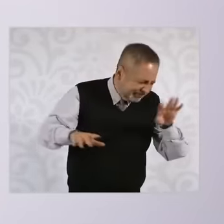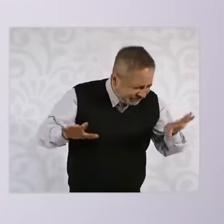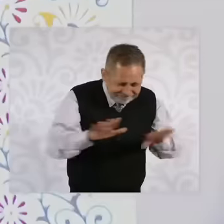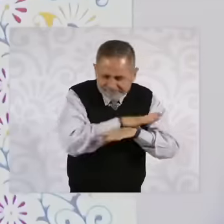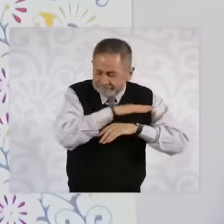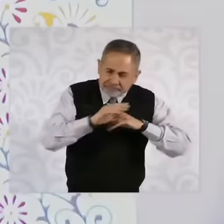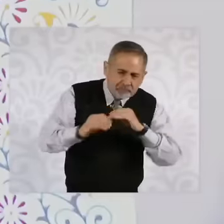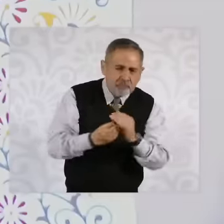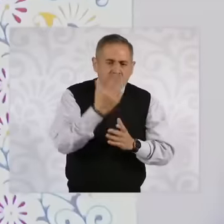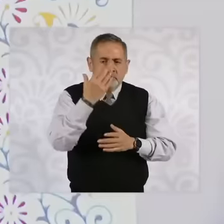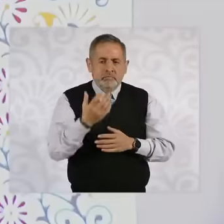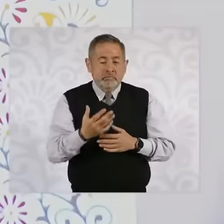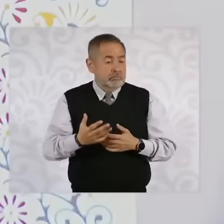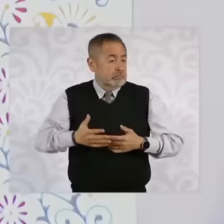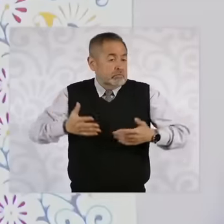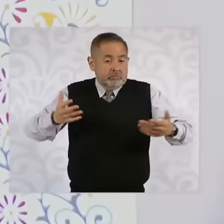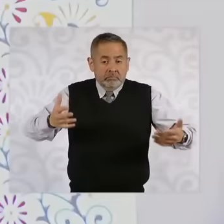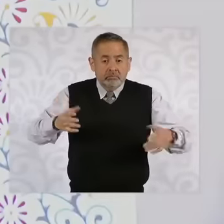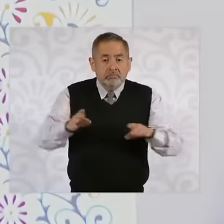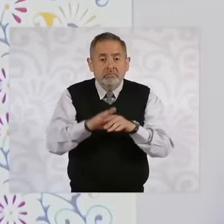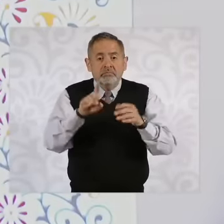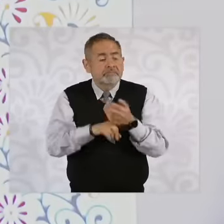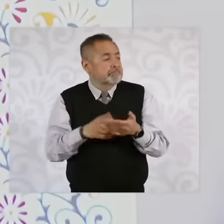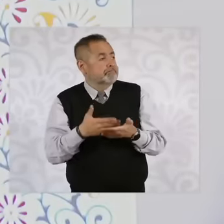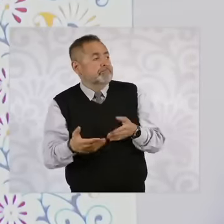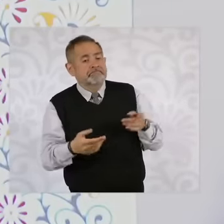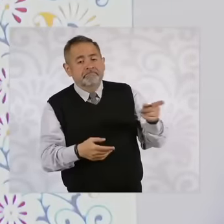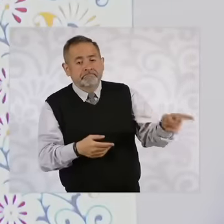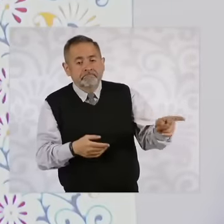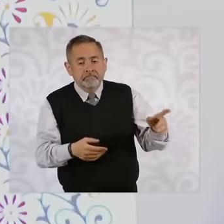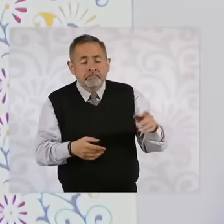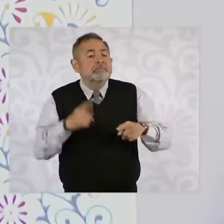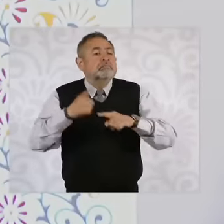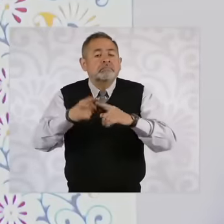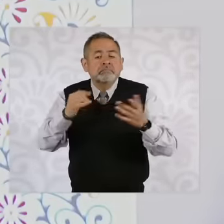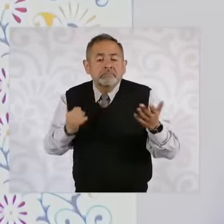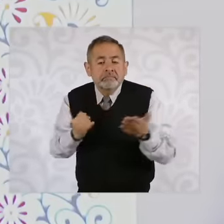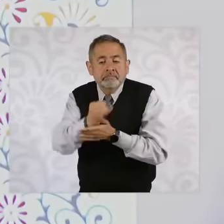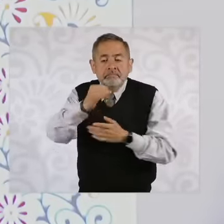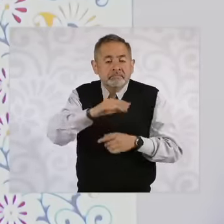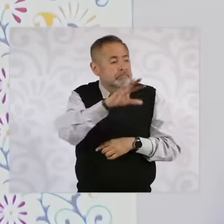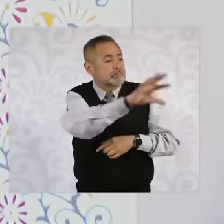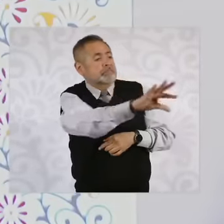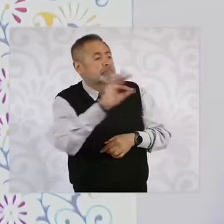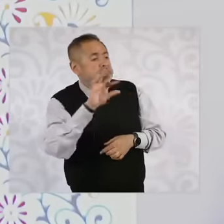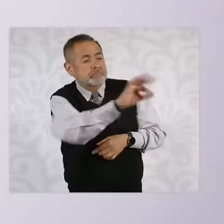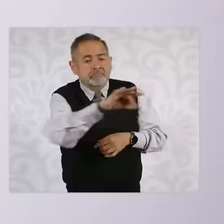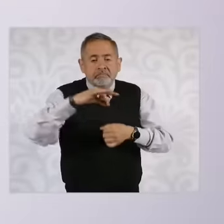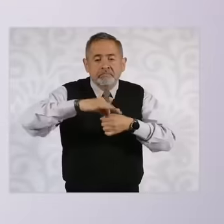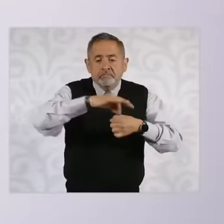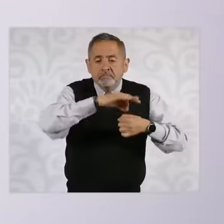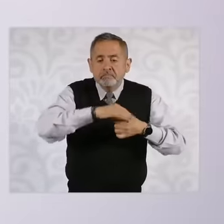How it changes Well, now the people are going to decide who the judges are going to be. judges